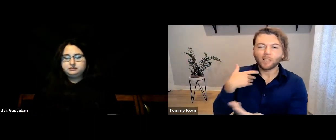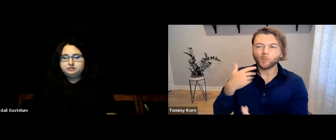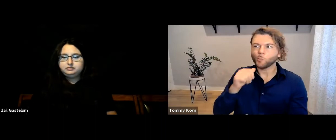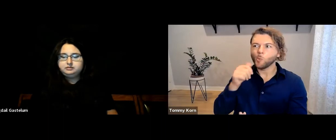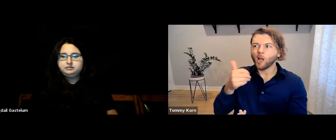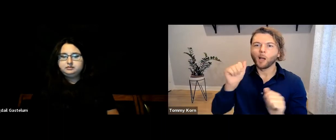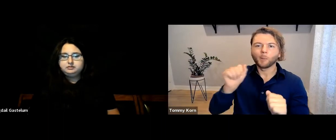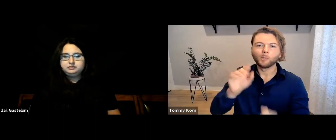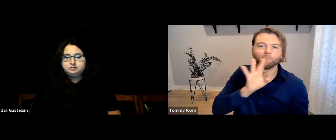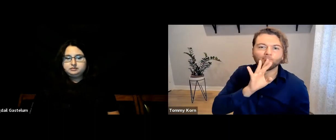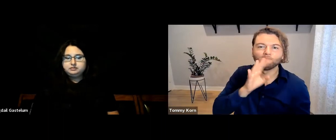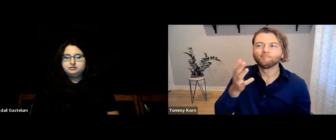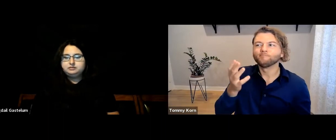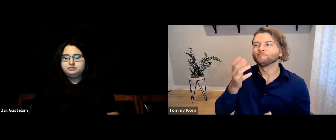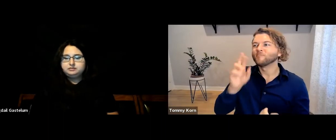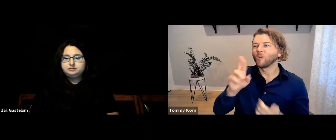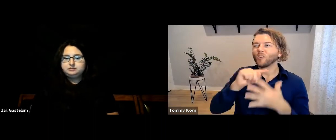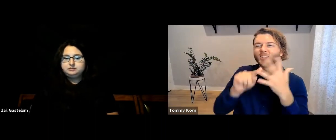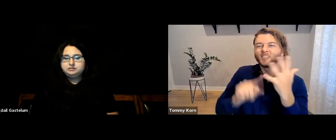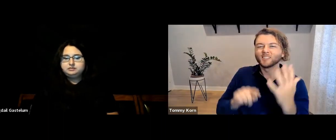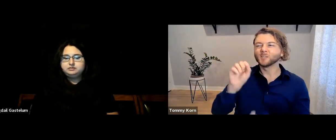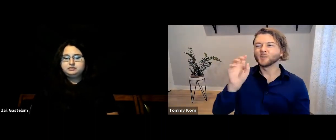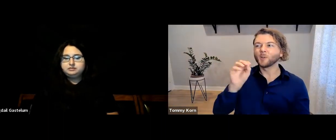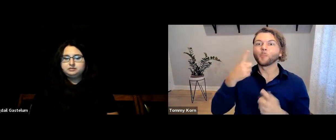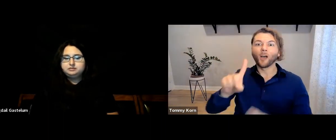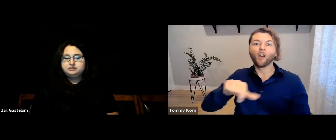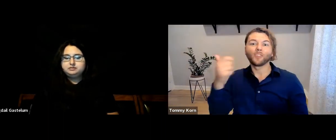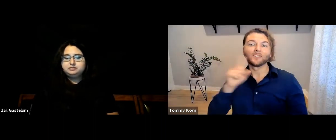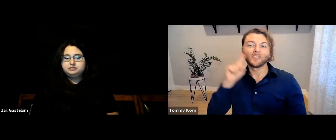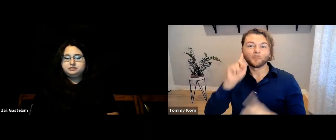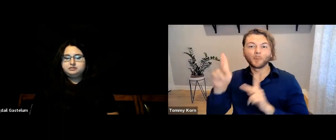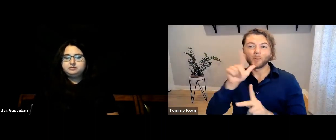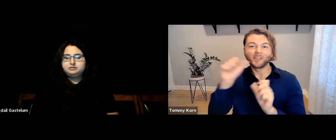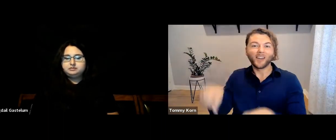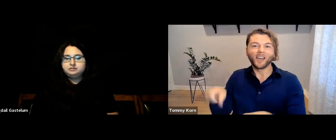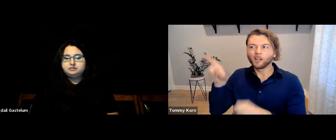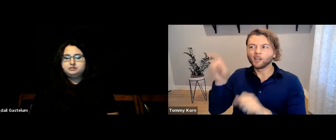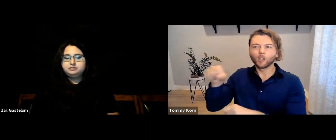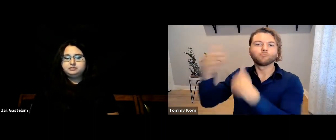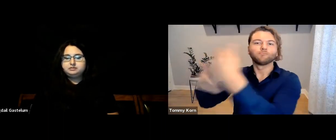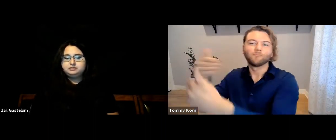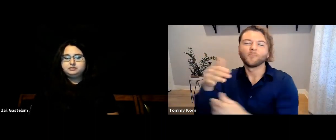since I couldn’t verbally speak, amongst other reasons, even though other Deaf people could.